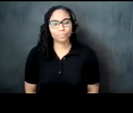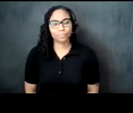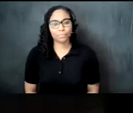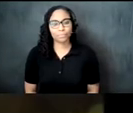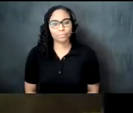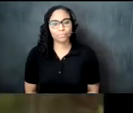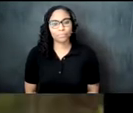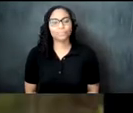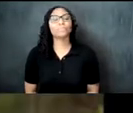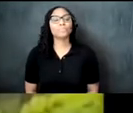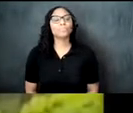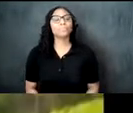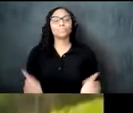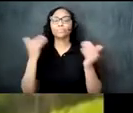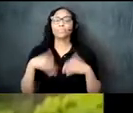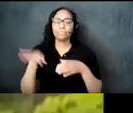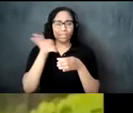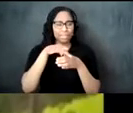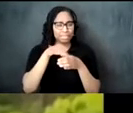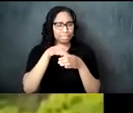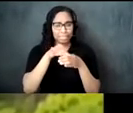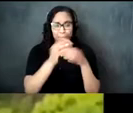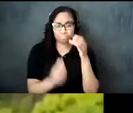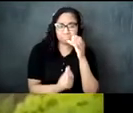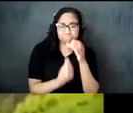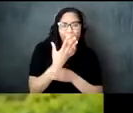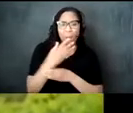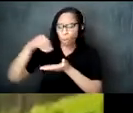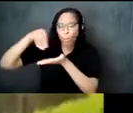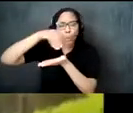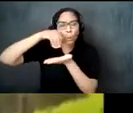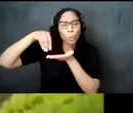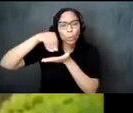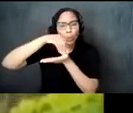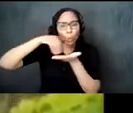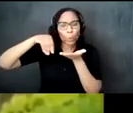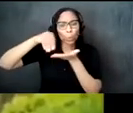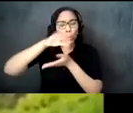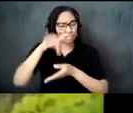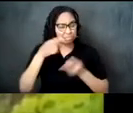tea is a plant or an herb enslaved africans in america